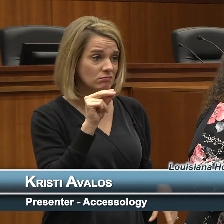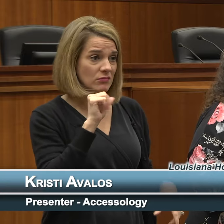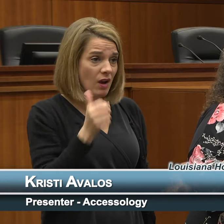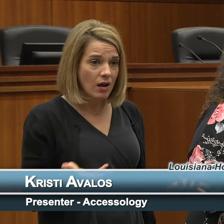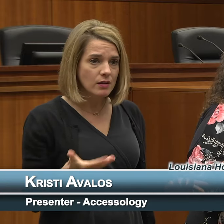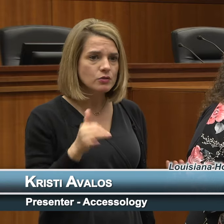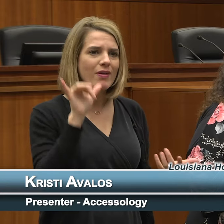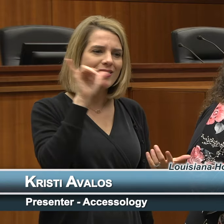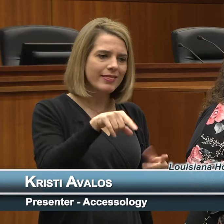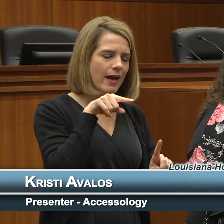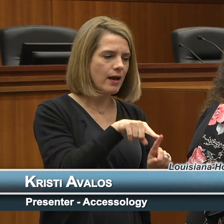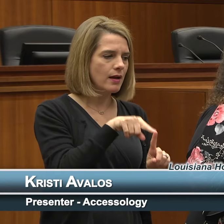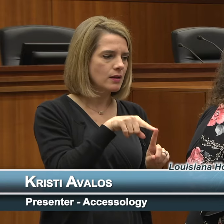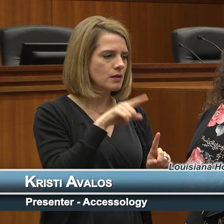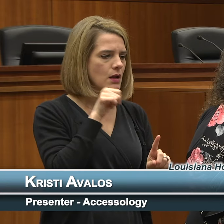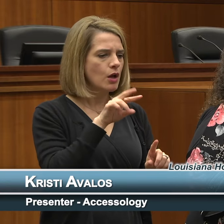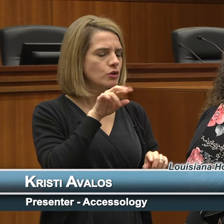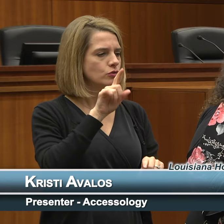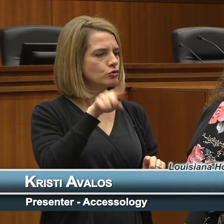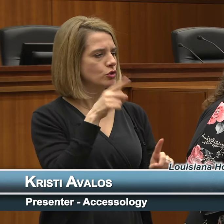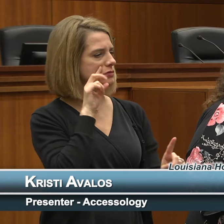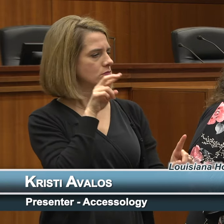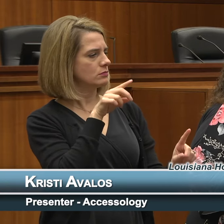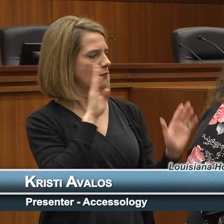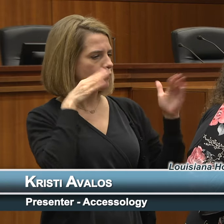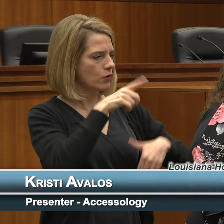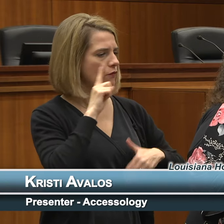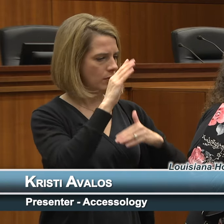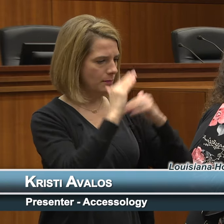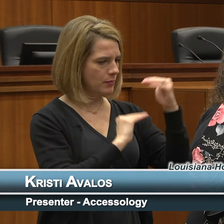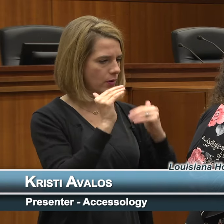looking not just at the infrastructure, it's not just about curb ramps and